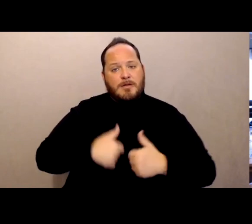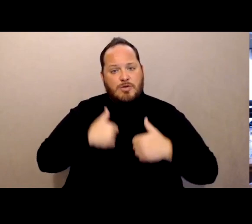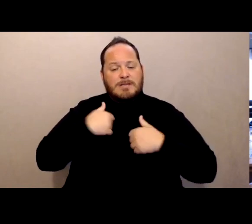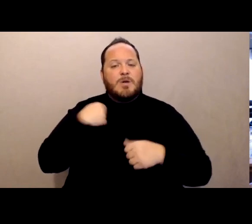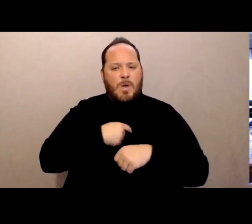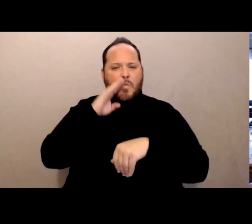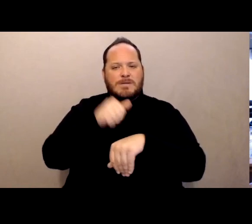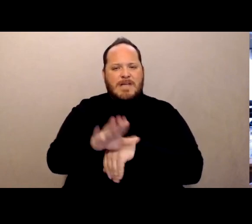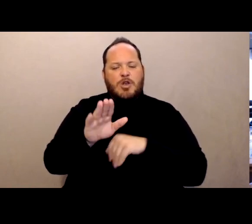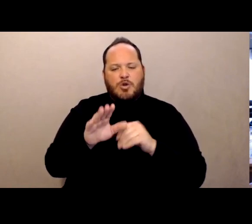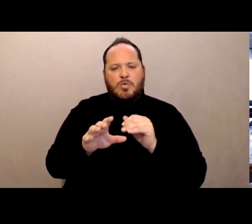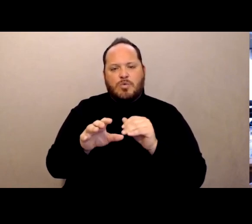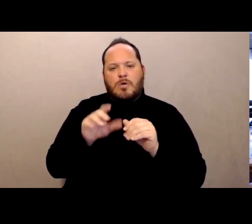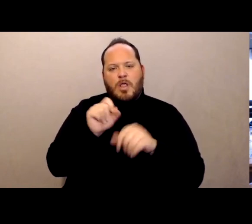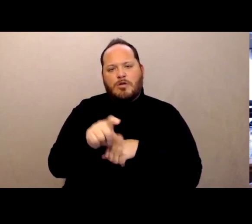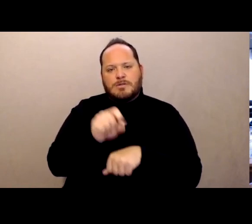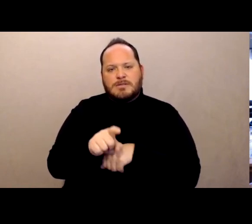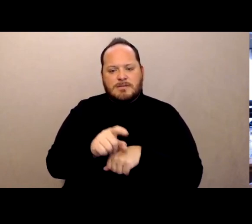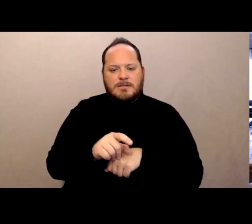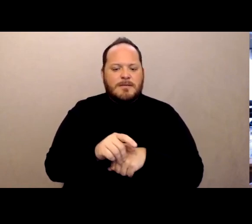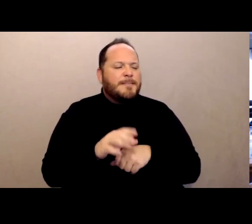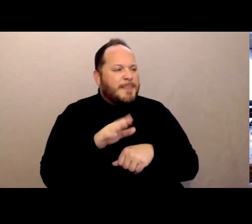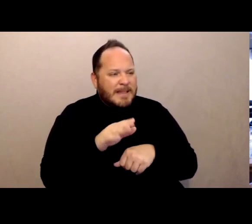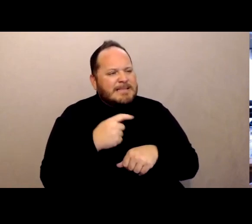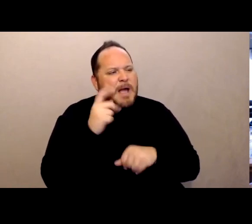Do you give people that website? What's that? Do you give people the website right?